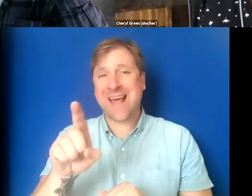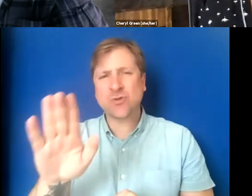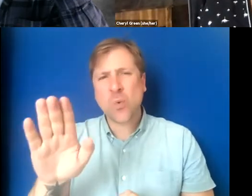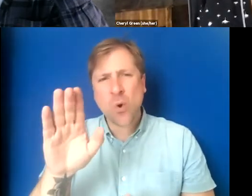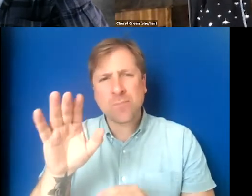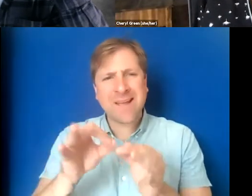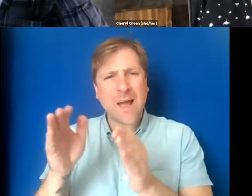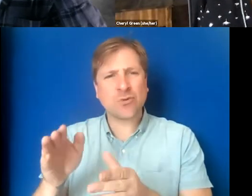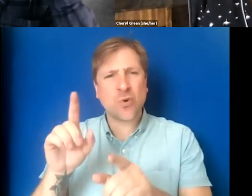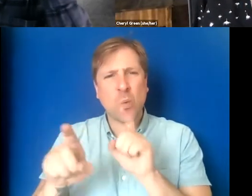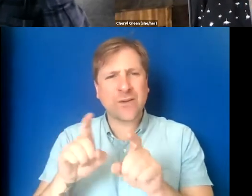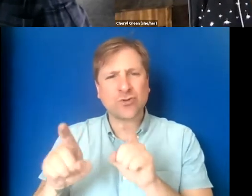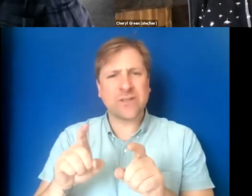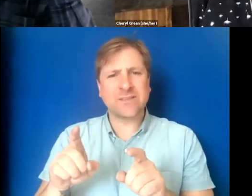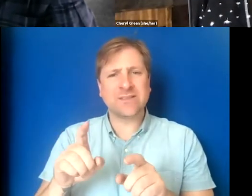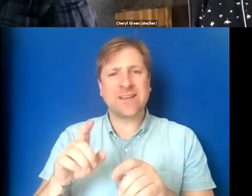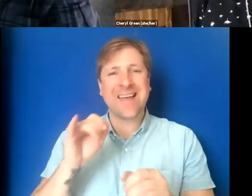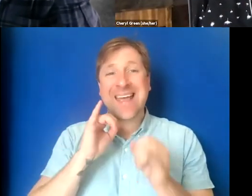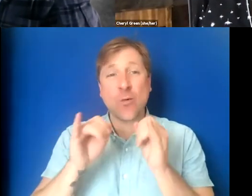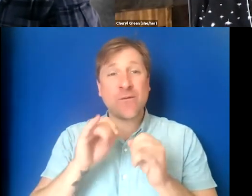I have people interview me before they